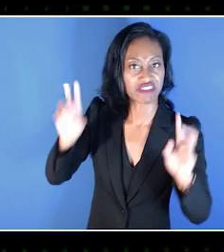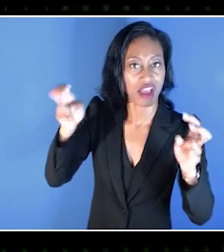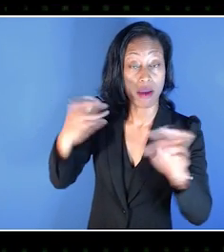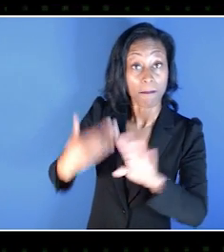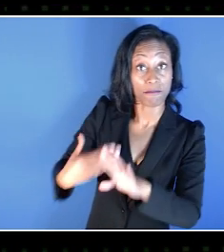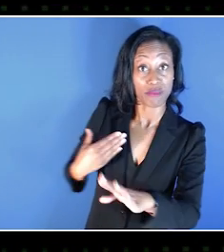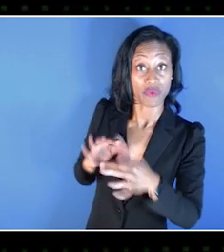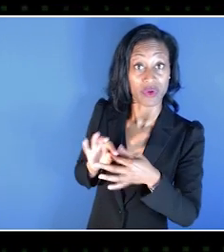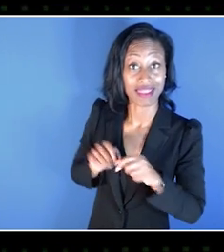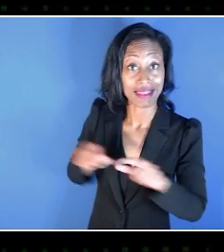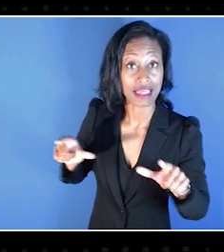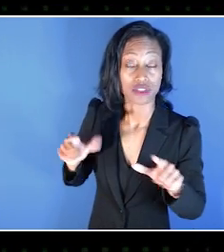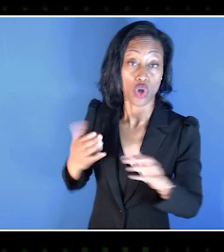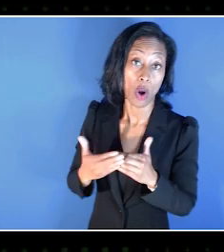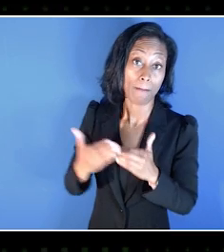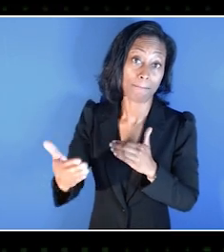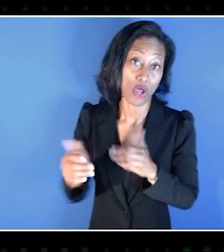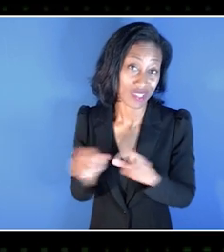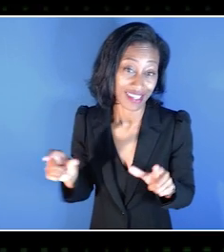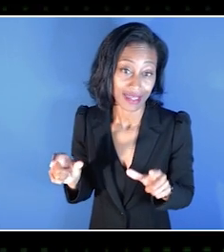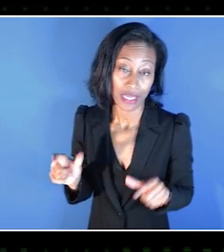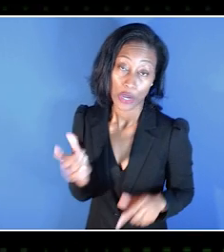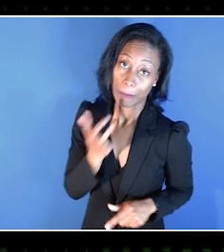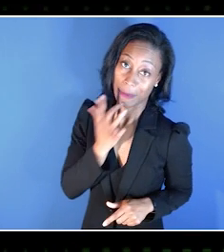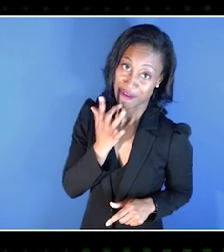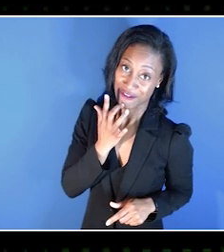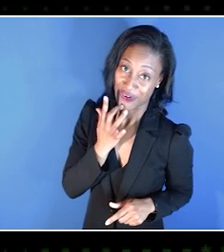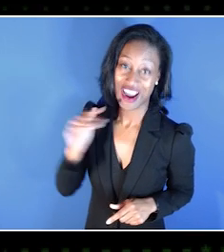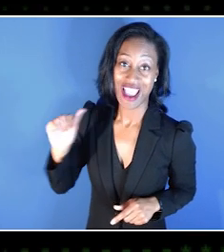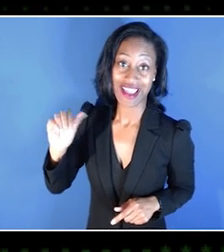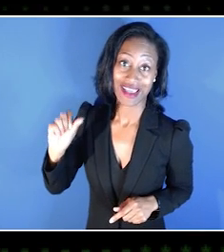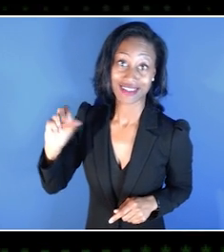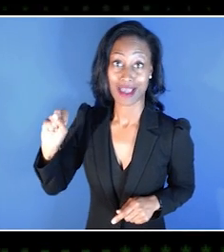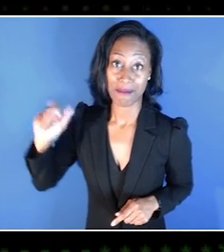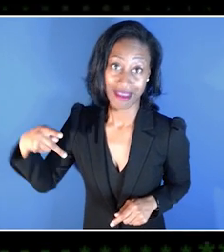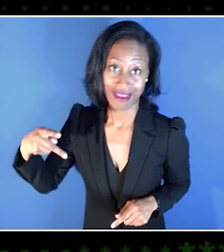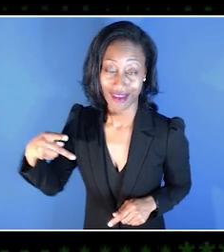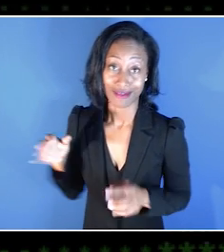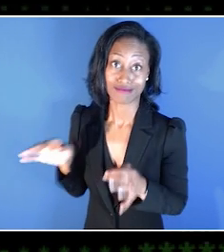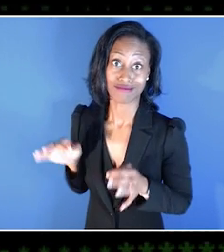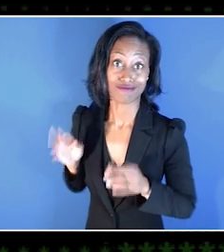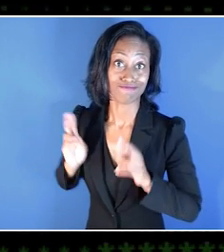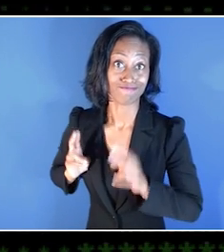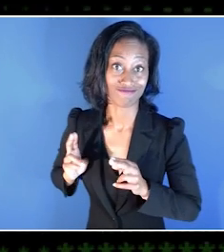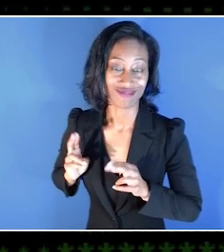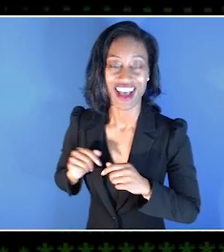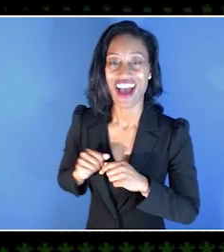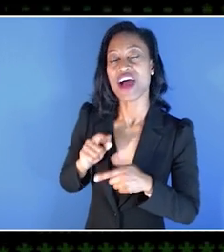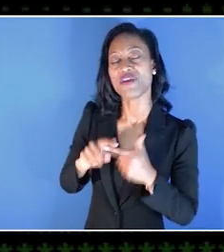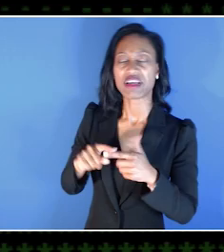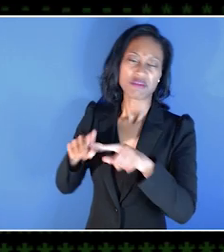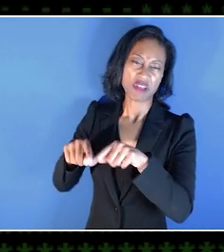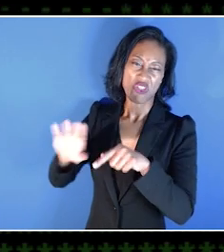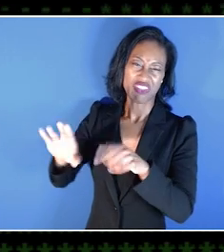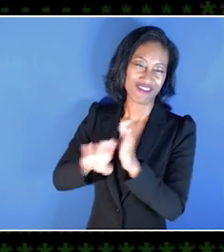either pre-release or post-release, ideally as soon as possible. But it's totally up to where they are in the development cycle.